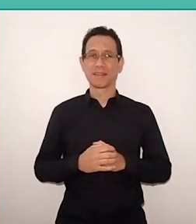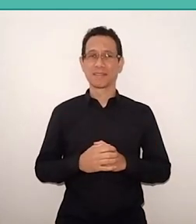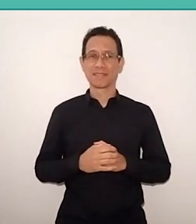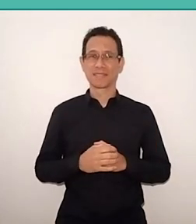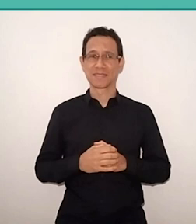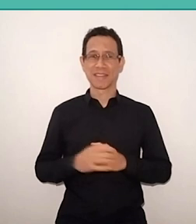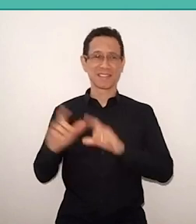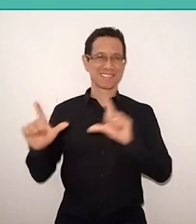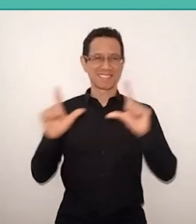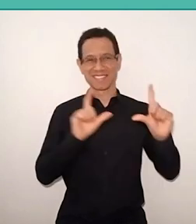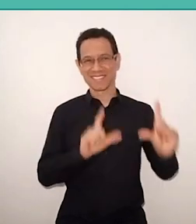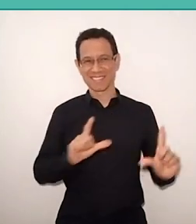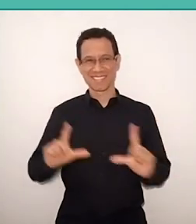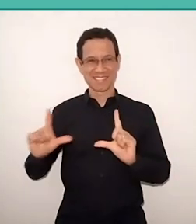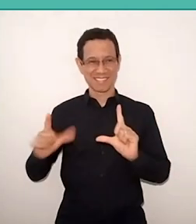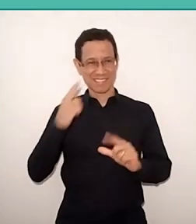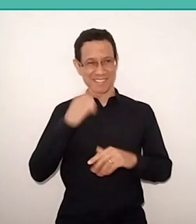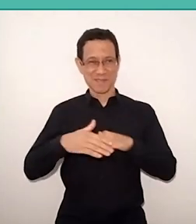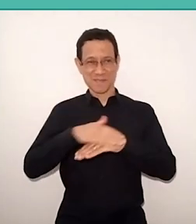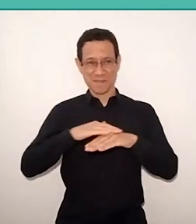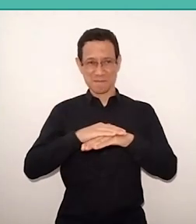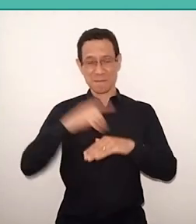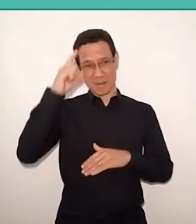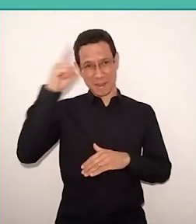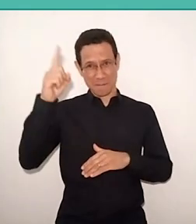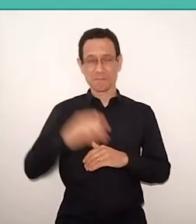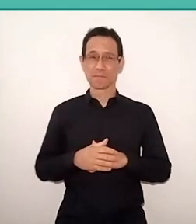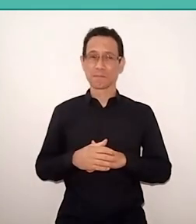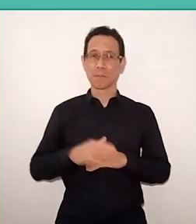remembering that the Marxist utopia, the utopia of justice,